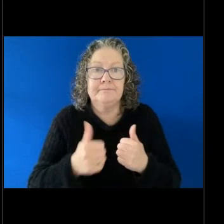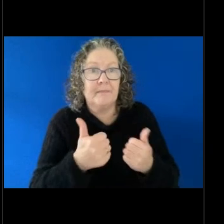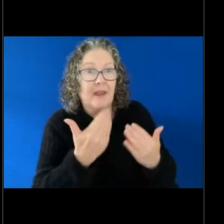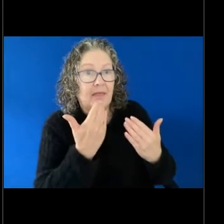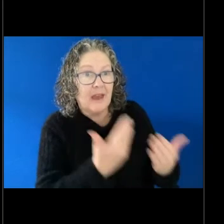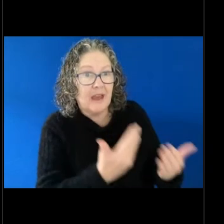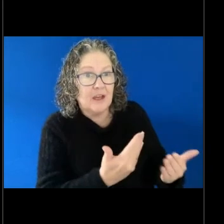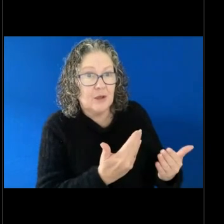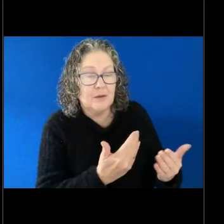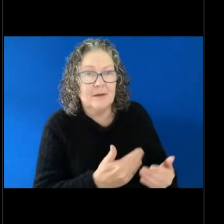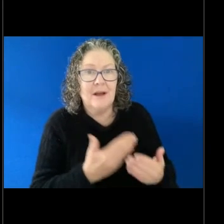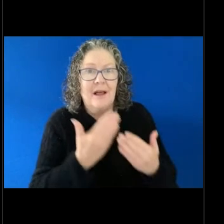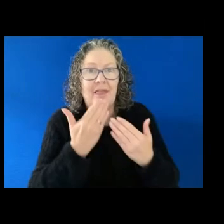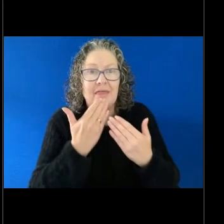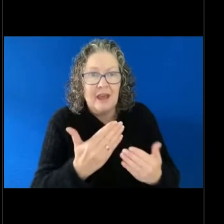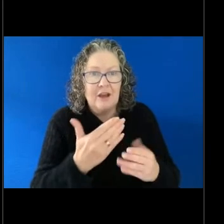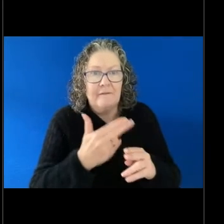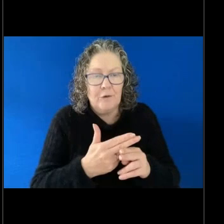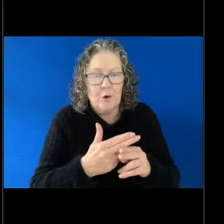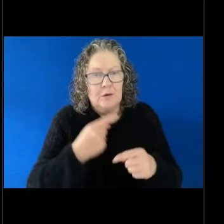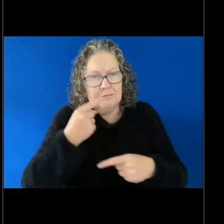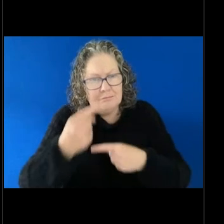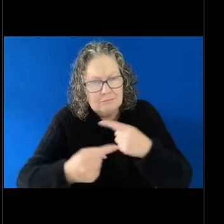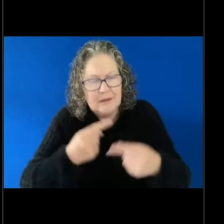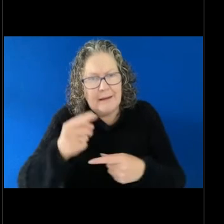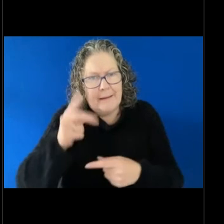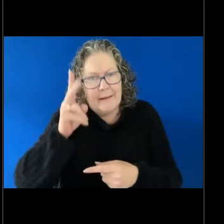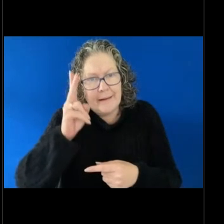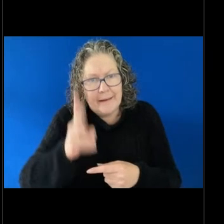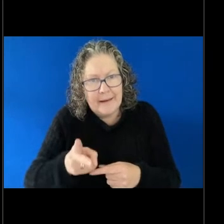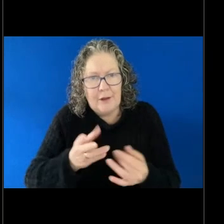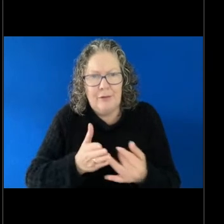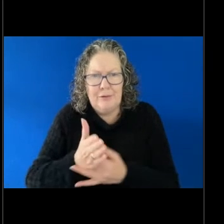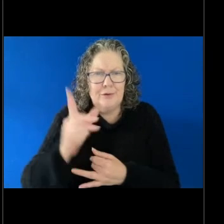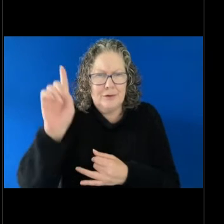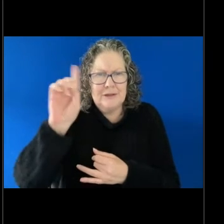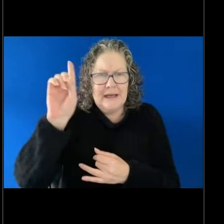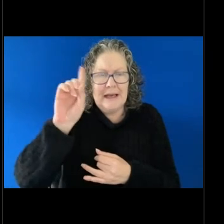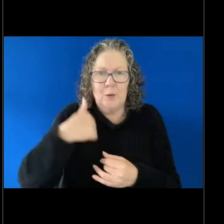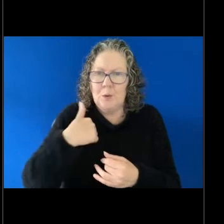reiterating that there is no shame in this and we always want people to come forward if